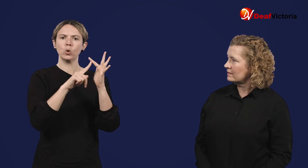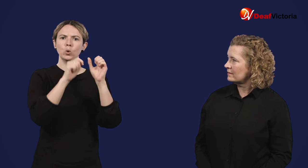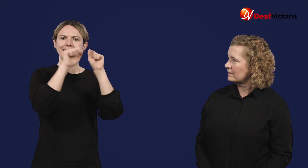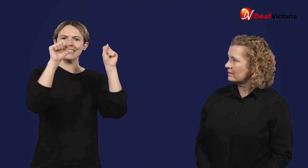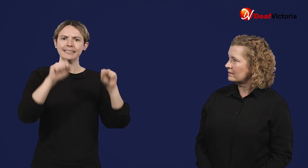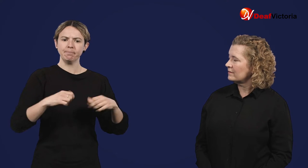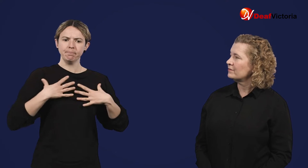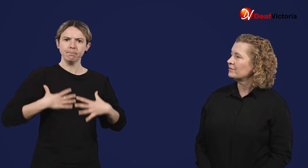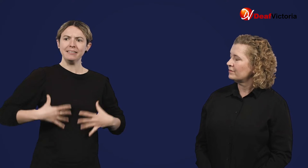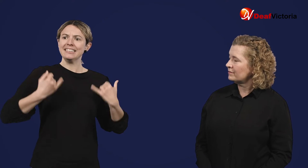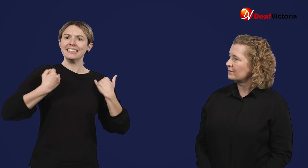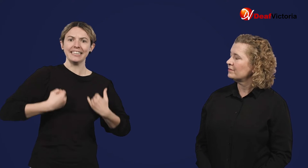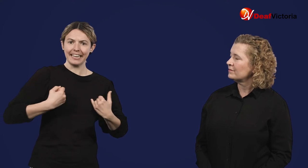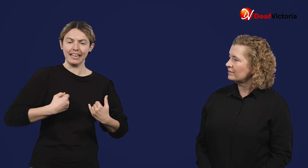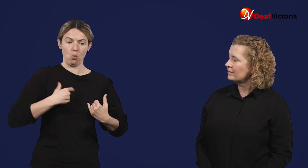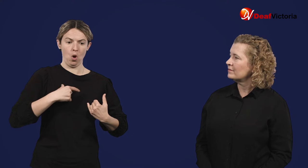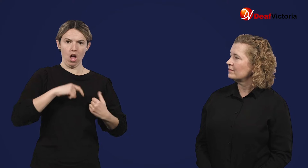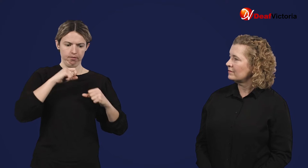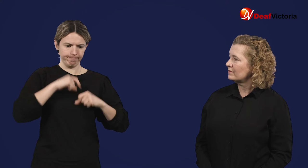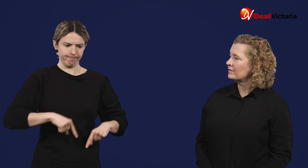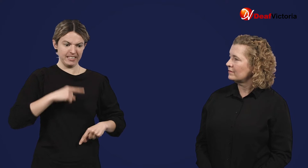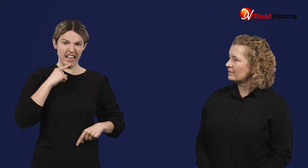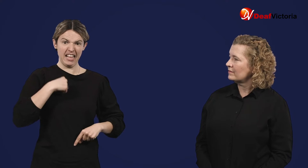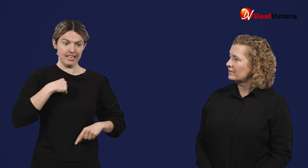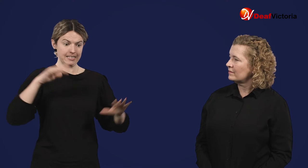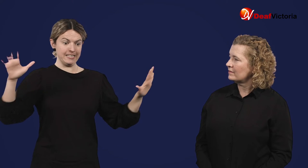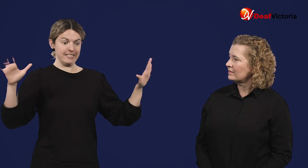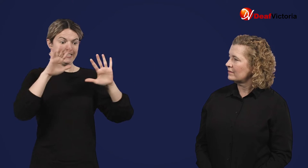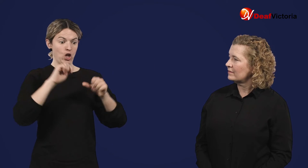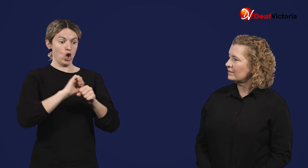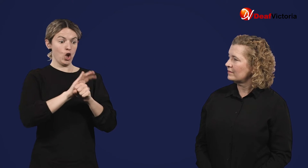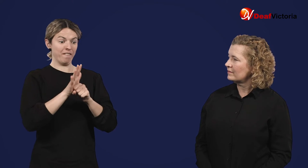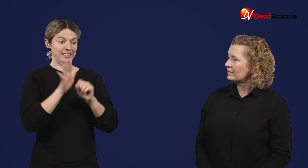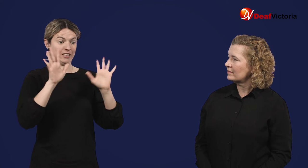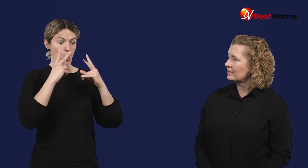This causes your immune system to develop a response to that protein,